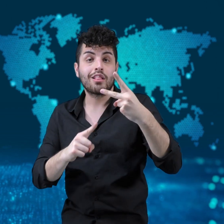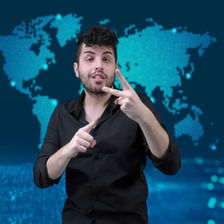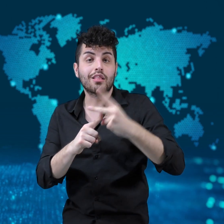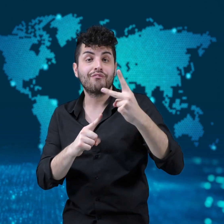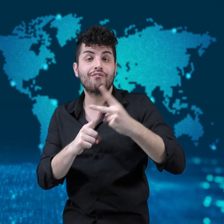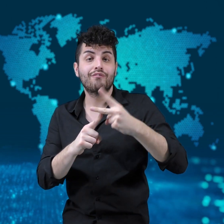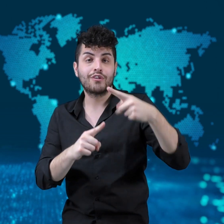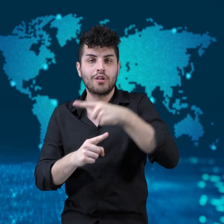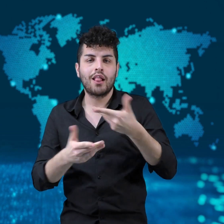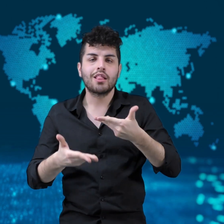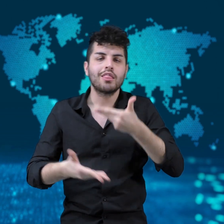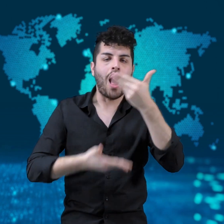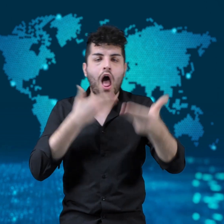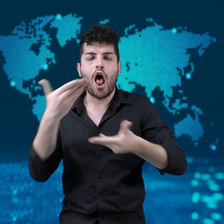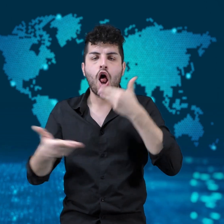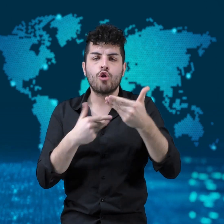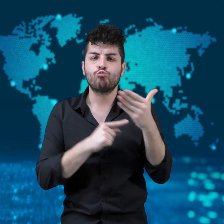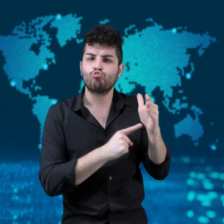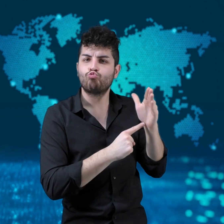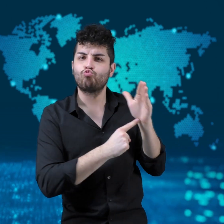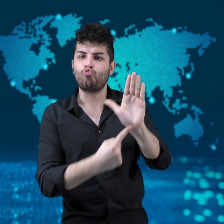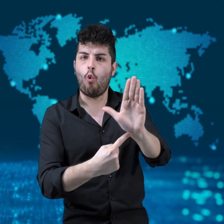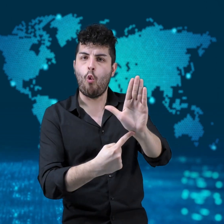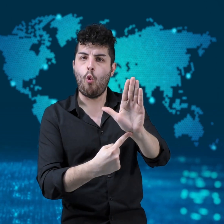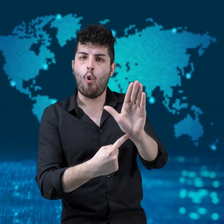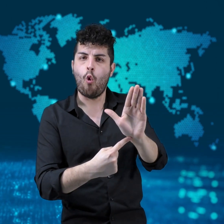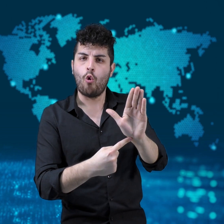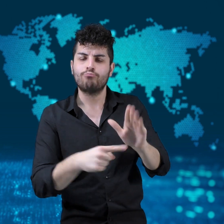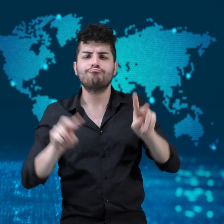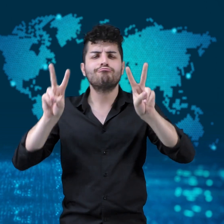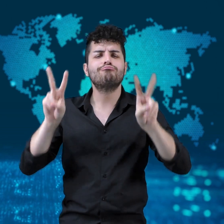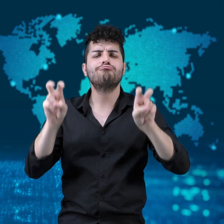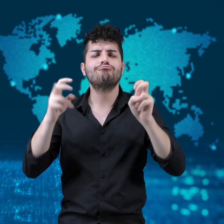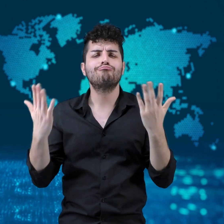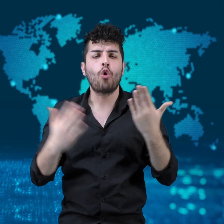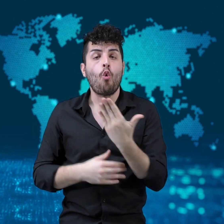More than 900 customers participated.